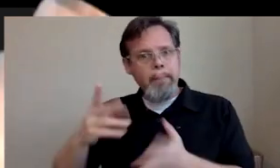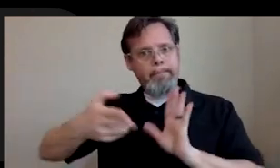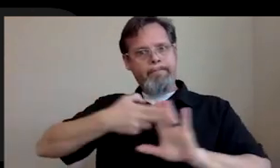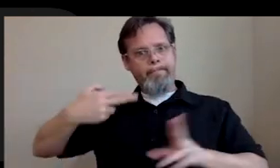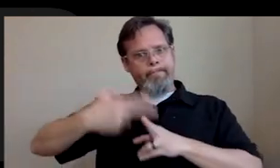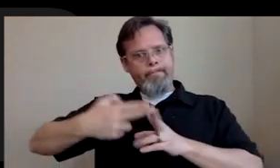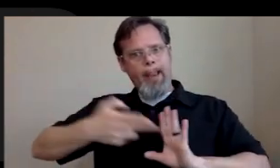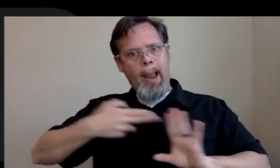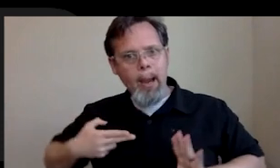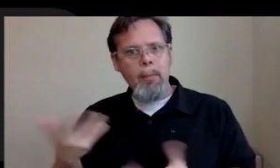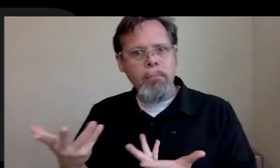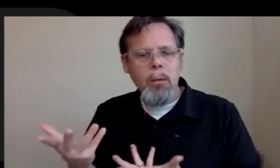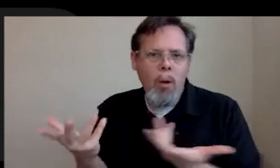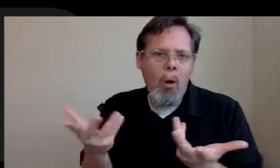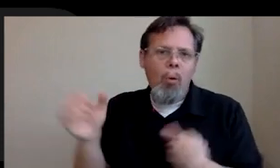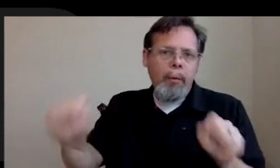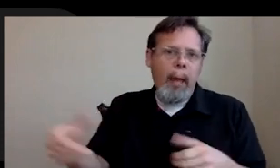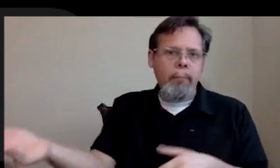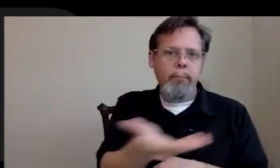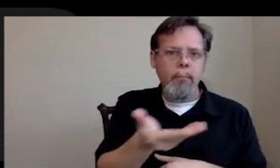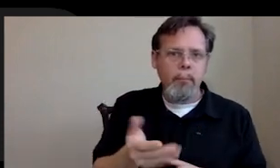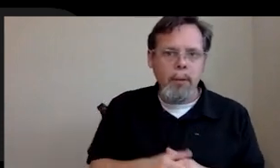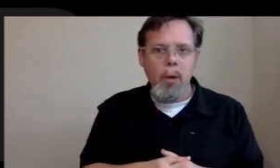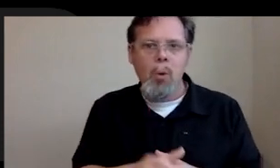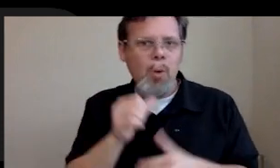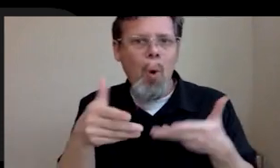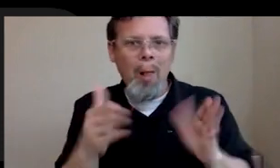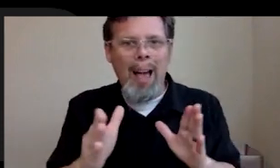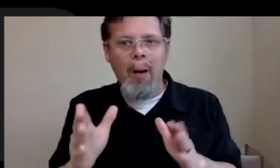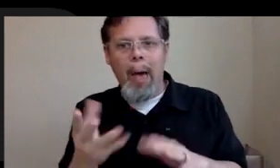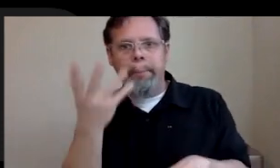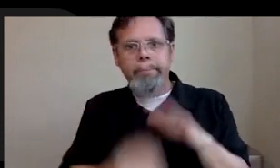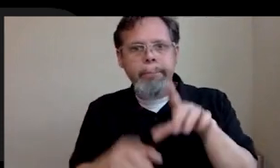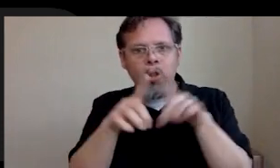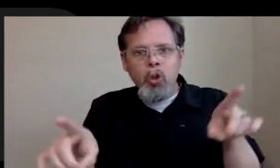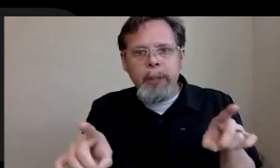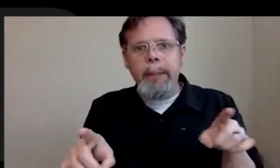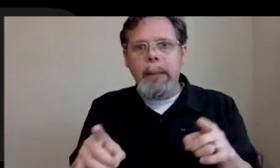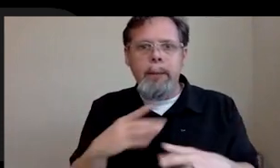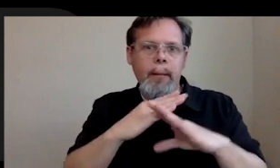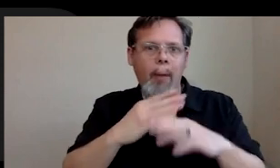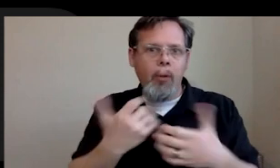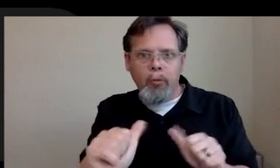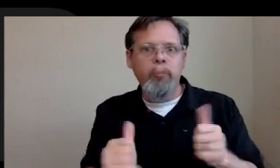stop you or think that you won't be able to make it in. You will just have to make some sacrifices in other areas, like you will need to be good. You